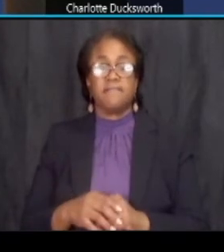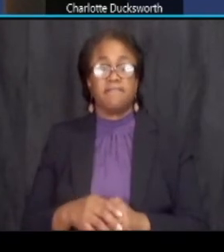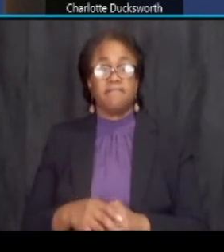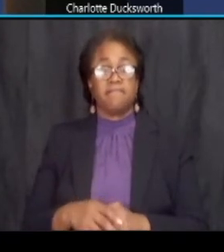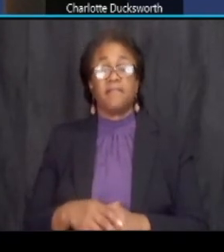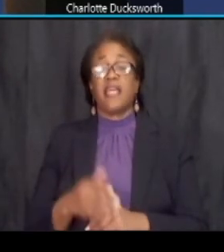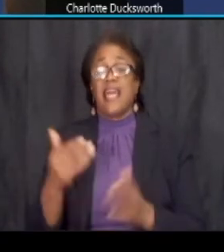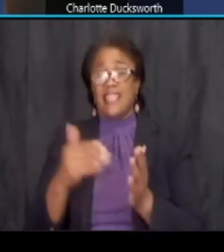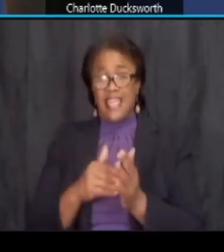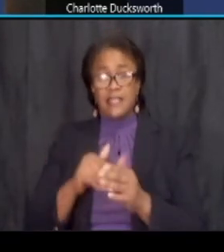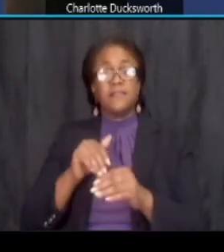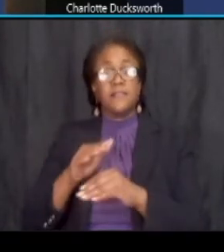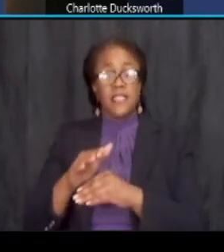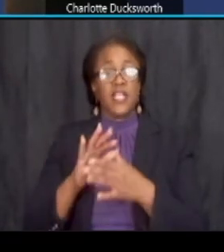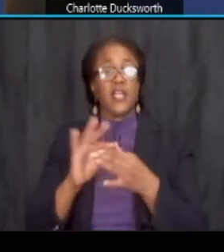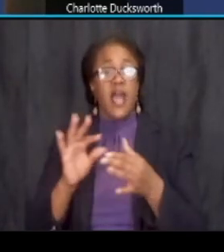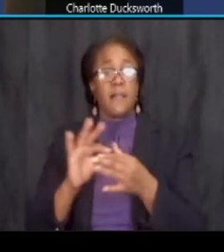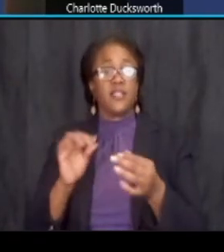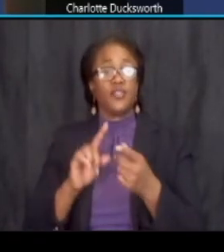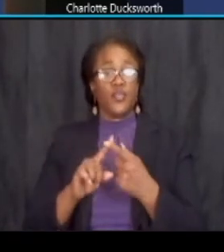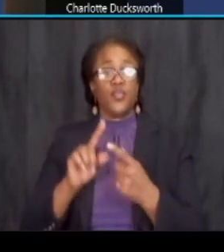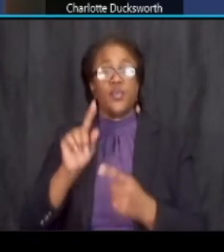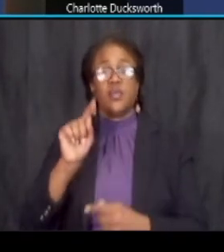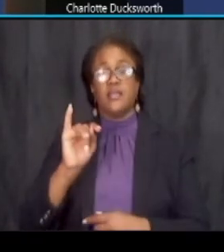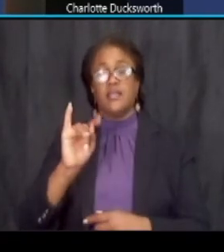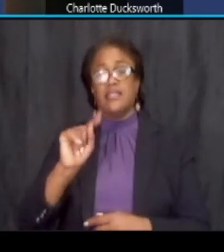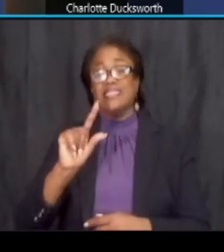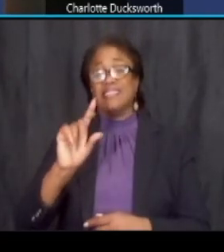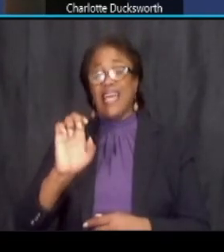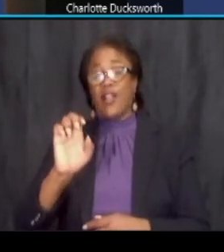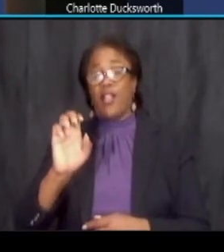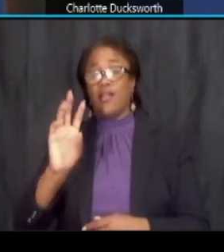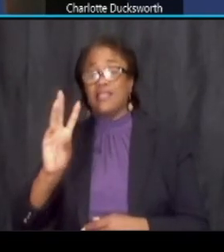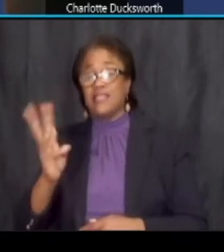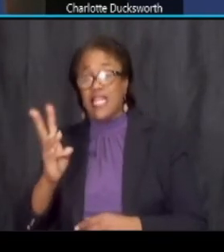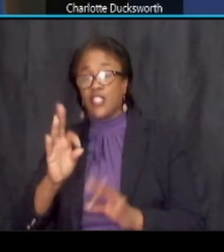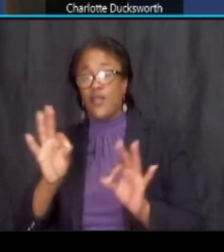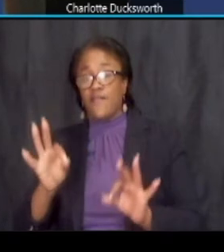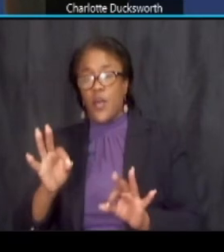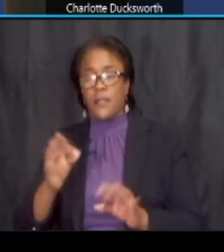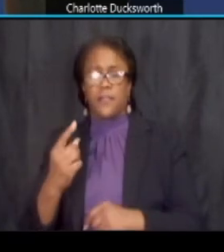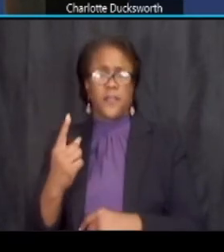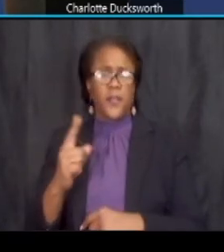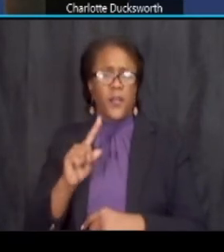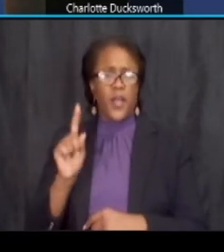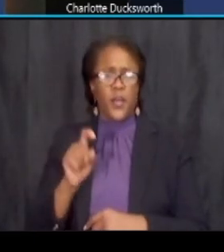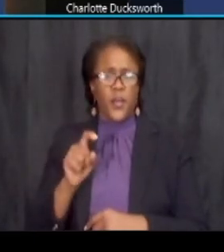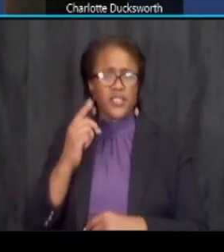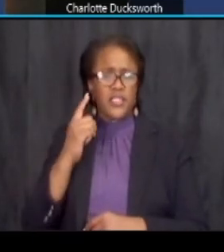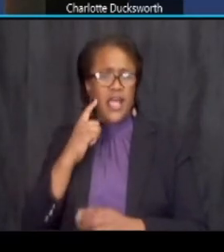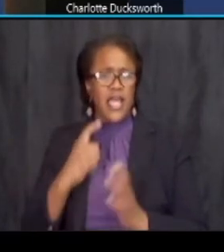your comments to the title six form um we did have one question too i noticed about the presentation